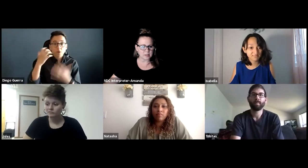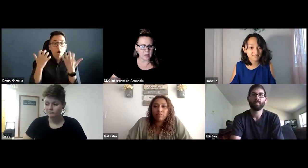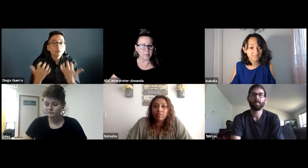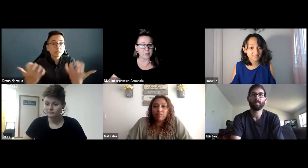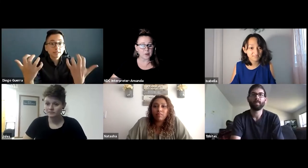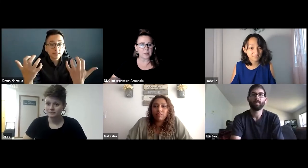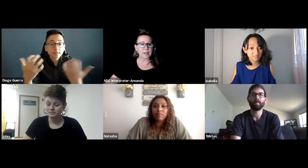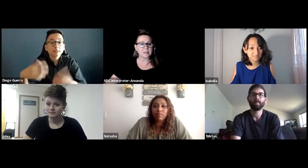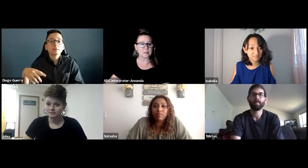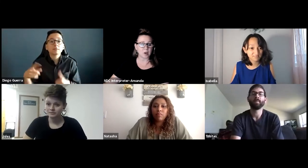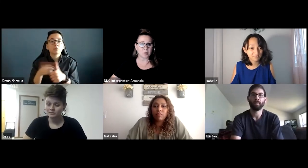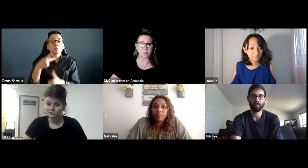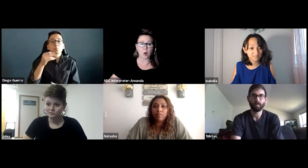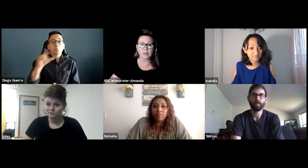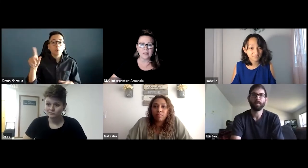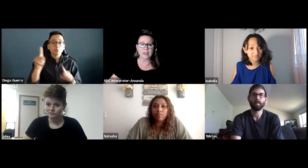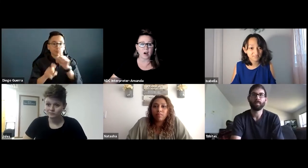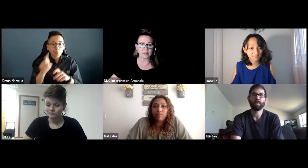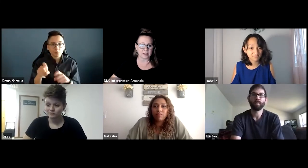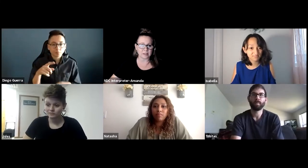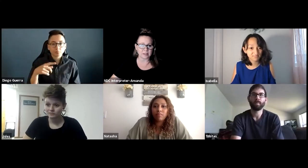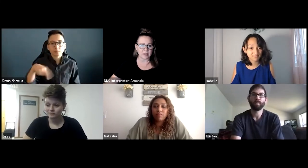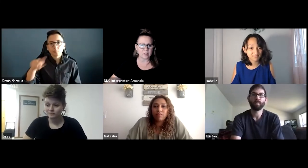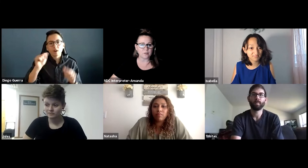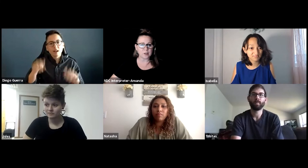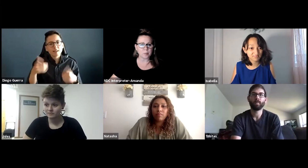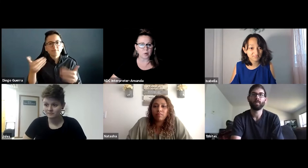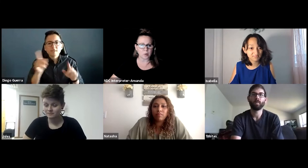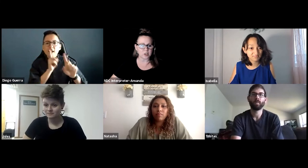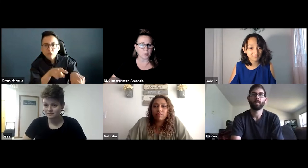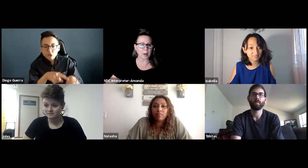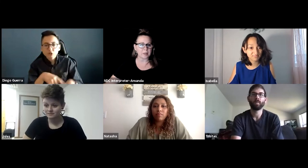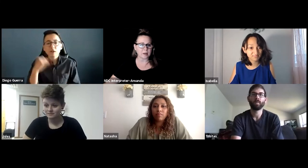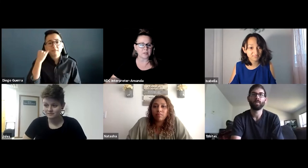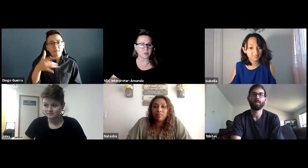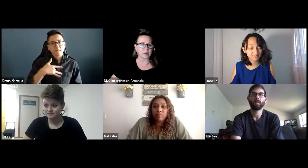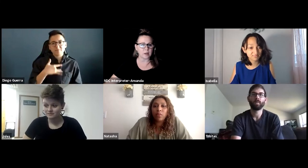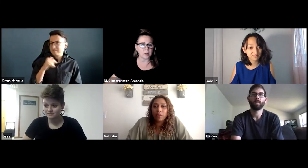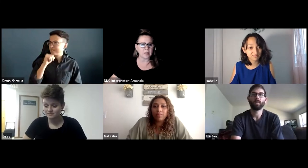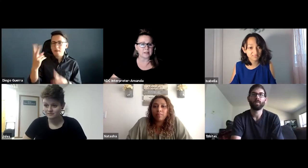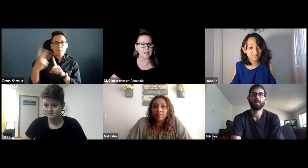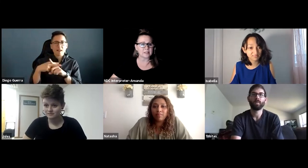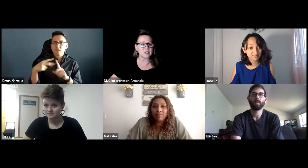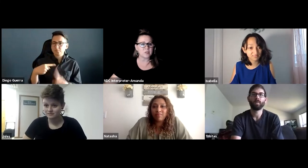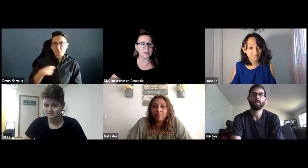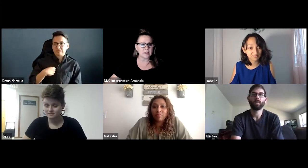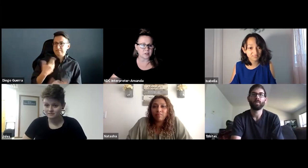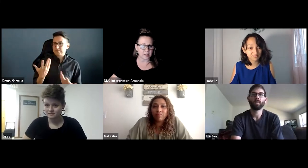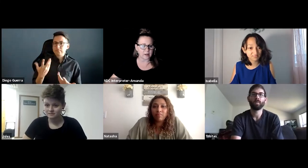But first we'd like to start with polling the audience, the first poll question should populate on screen. We'd like to ask each of you to answer that.